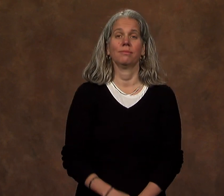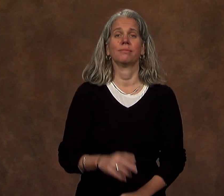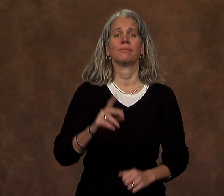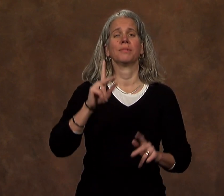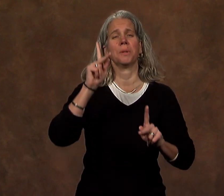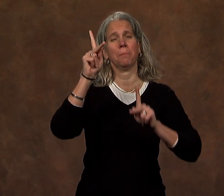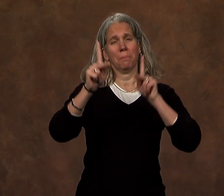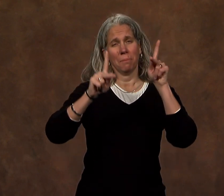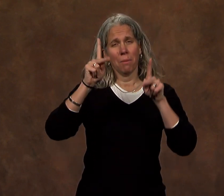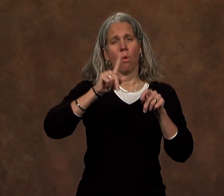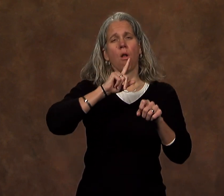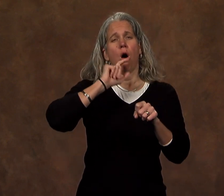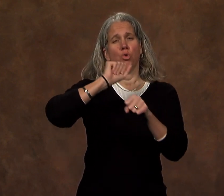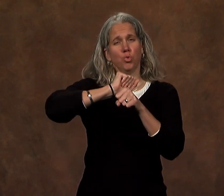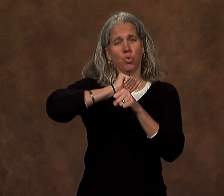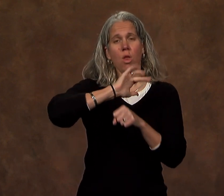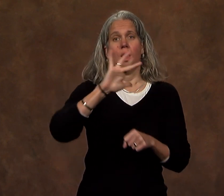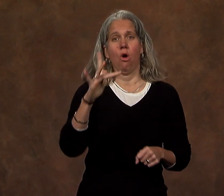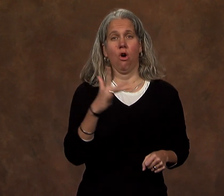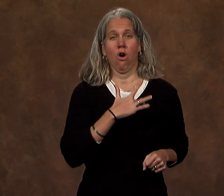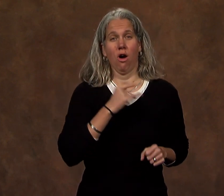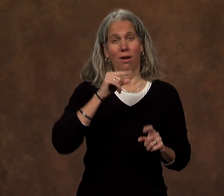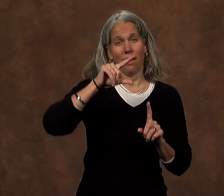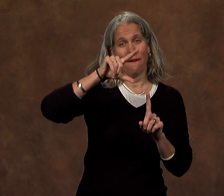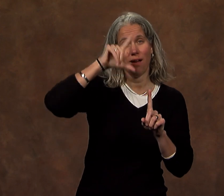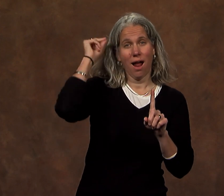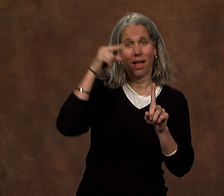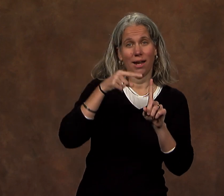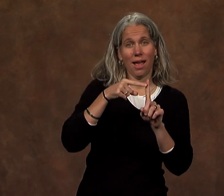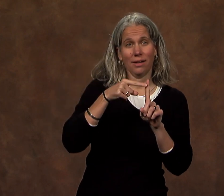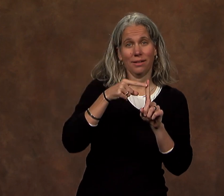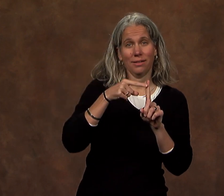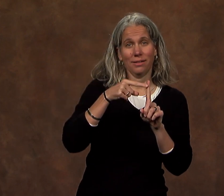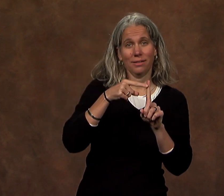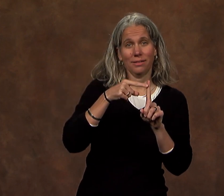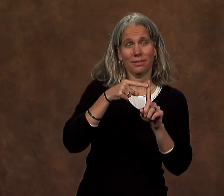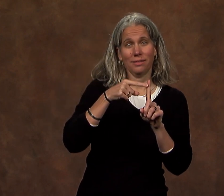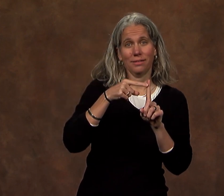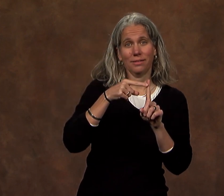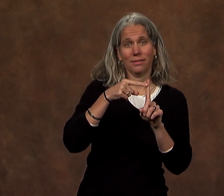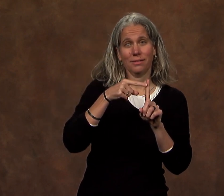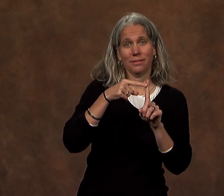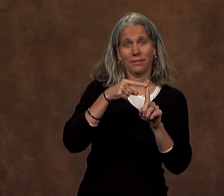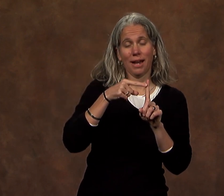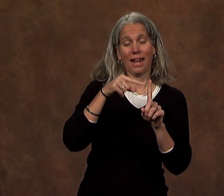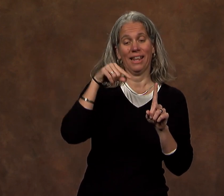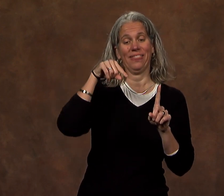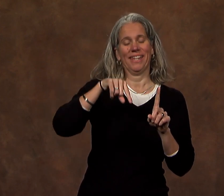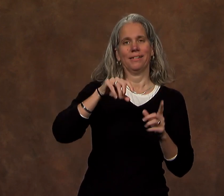People are truly the heart of Gallaudet.